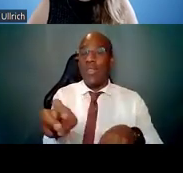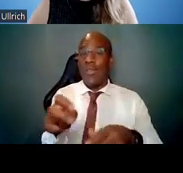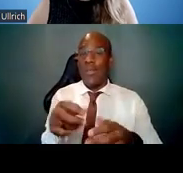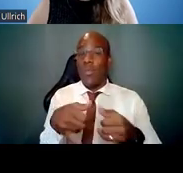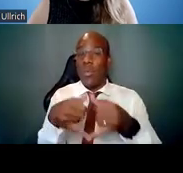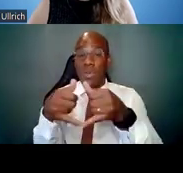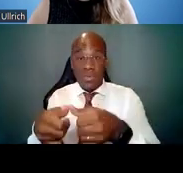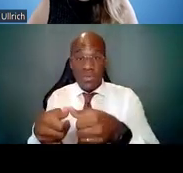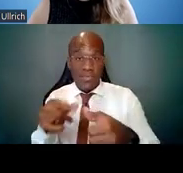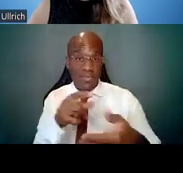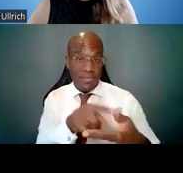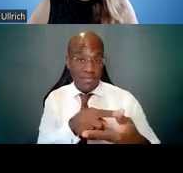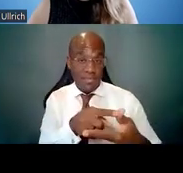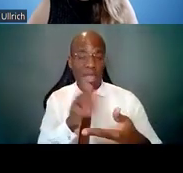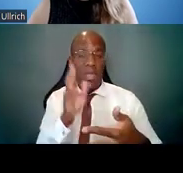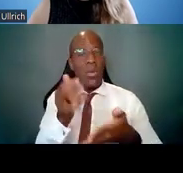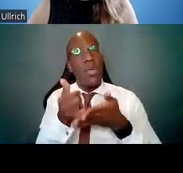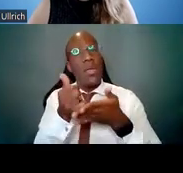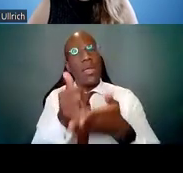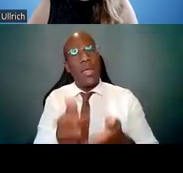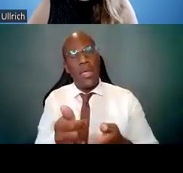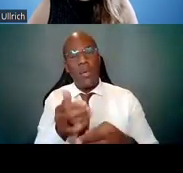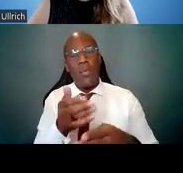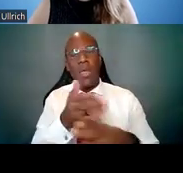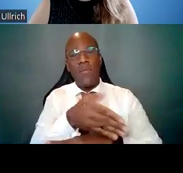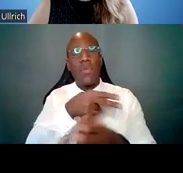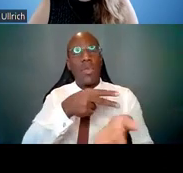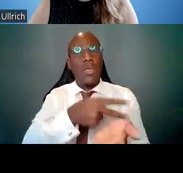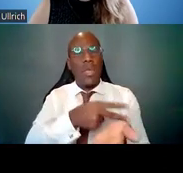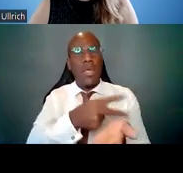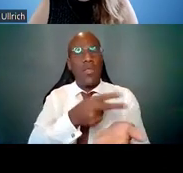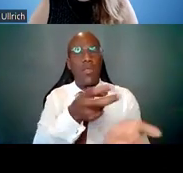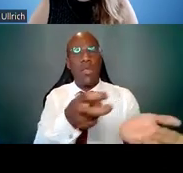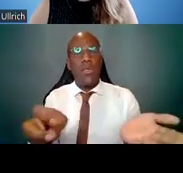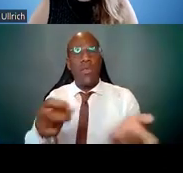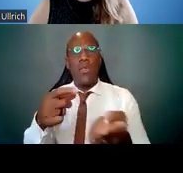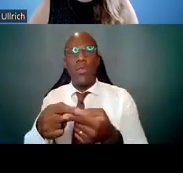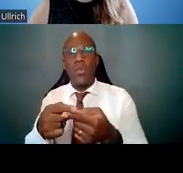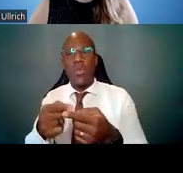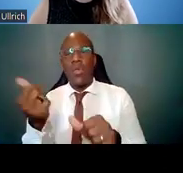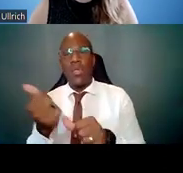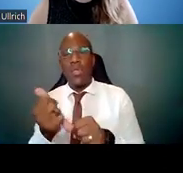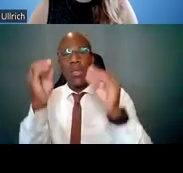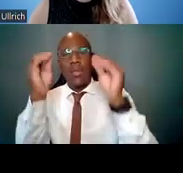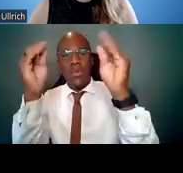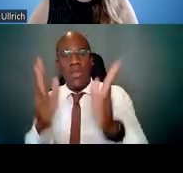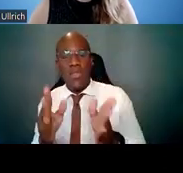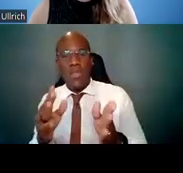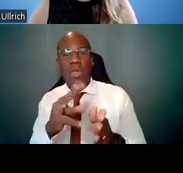It will help postdocs transition to assistant professor, and initiate an independent research career.